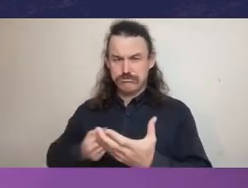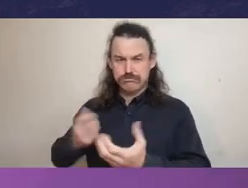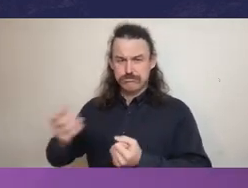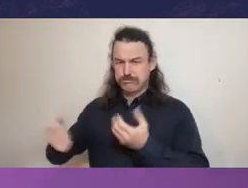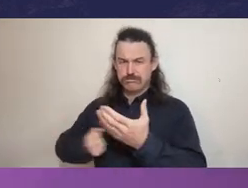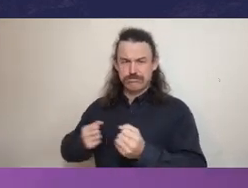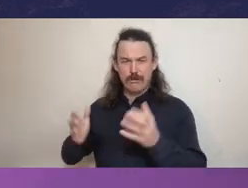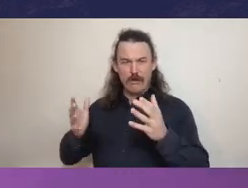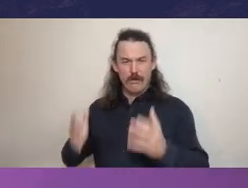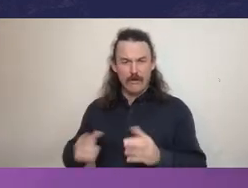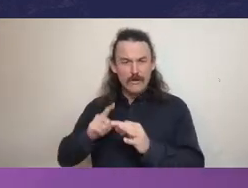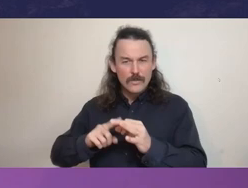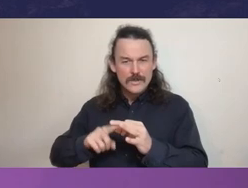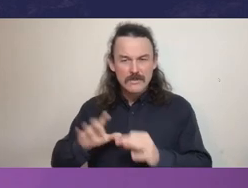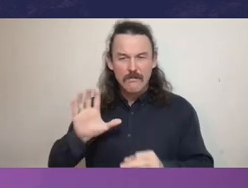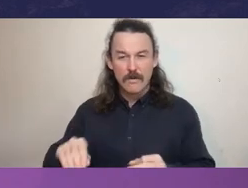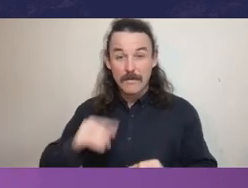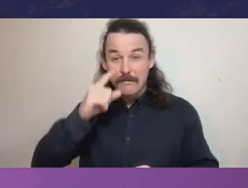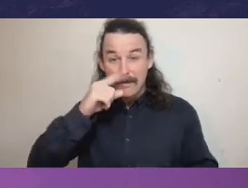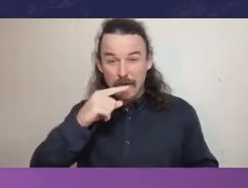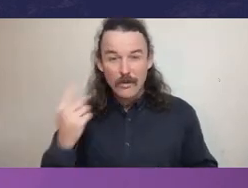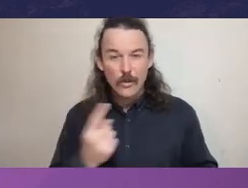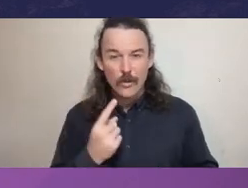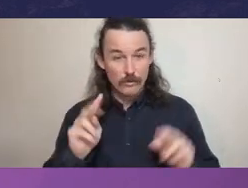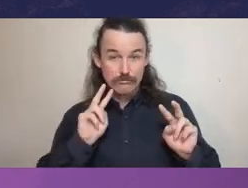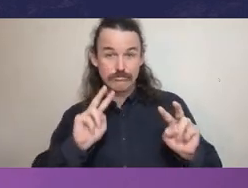from our attending audience in which I will go through shortly.